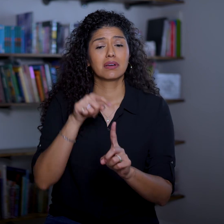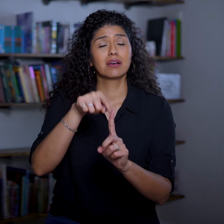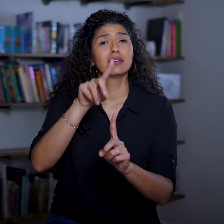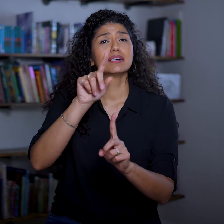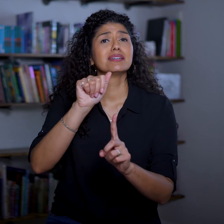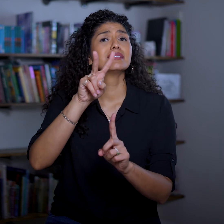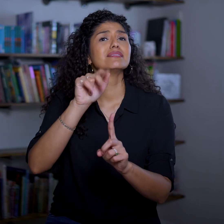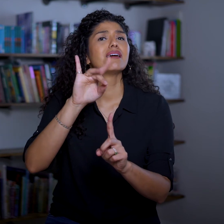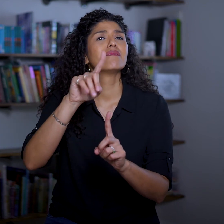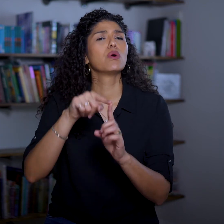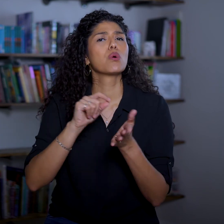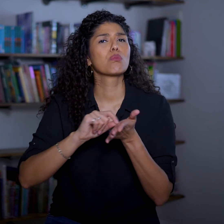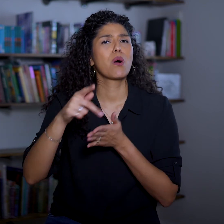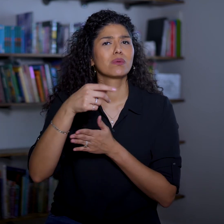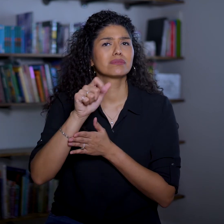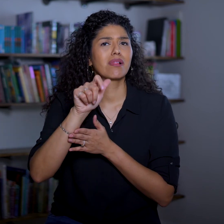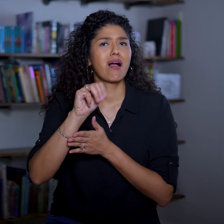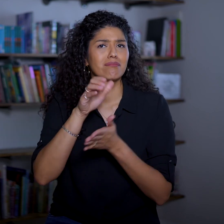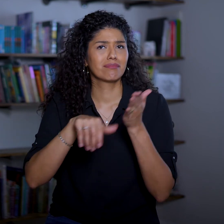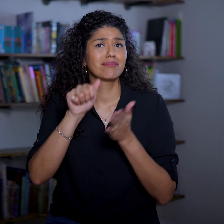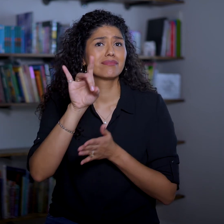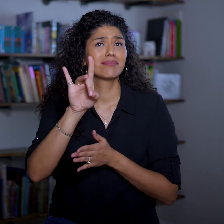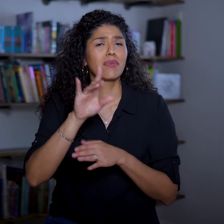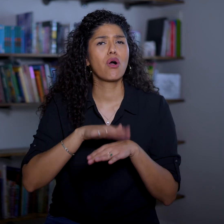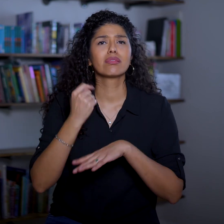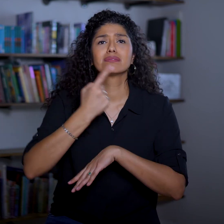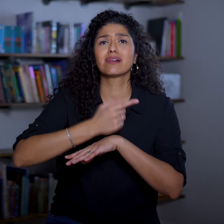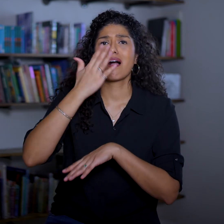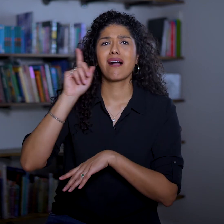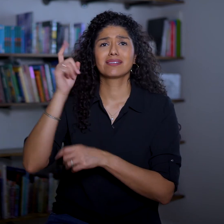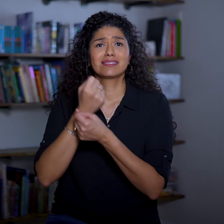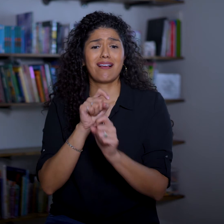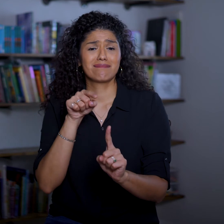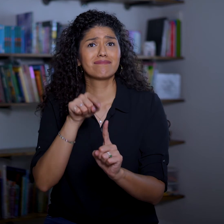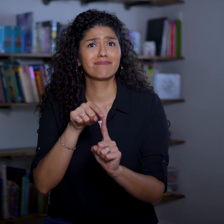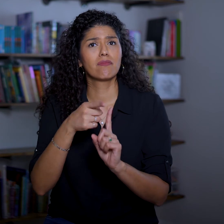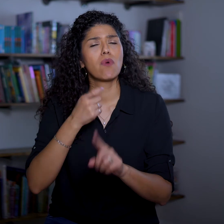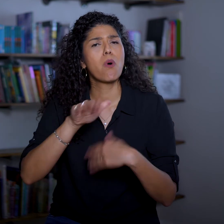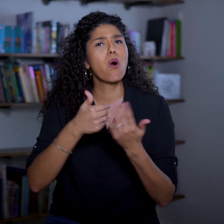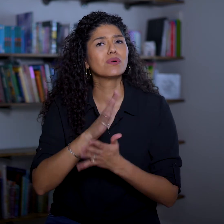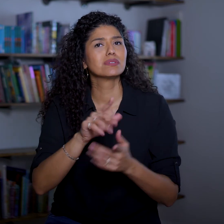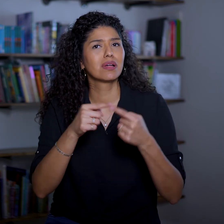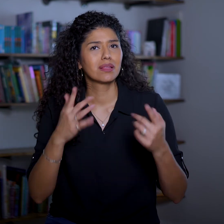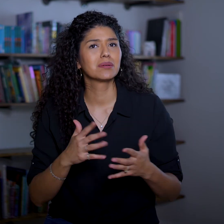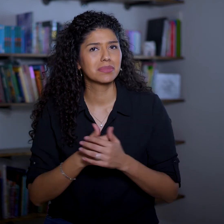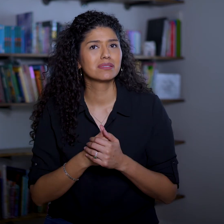David wrote Psalm 18 on the day God saved him from all his enemies.